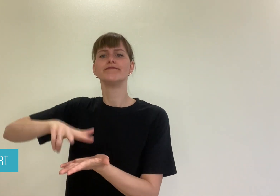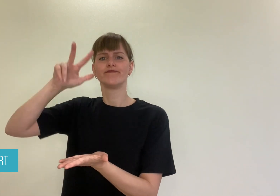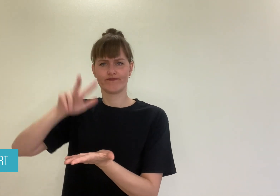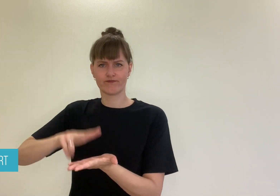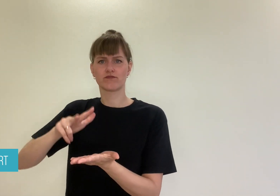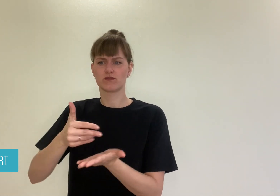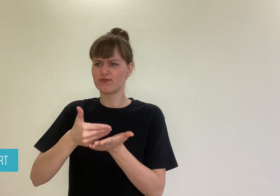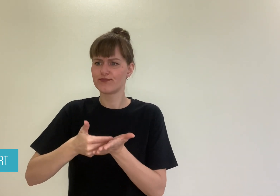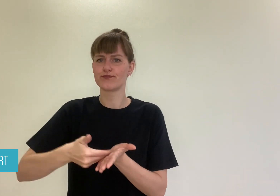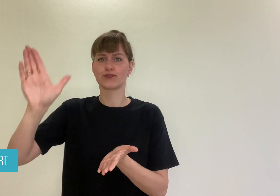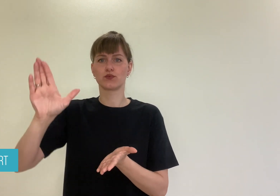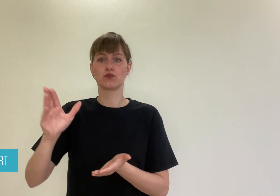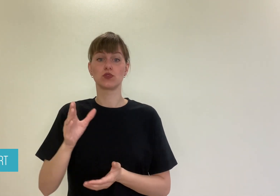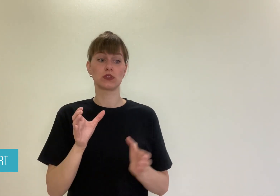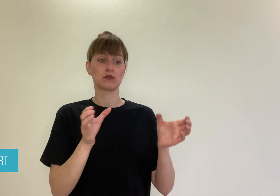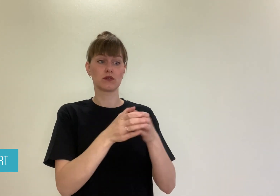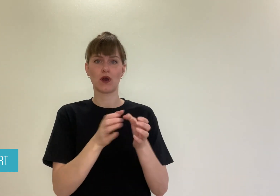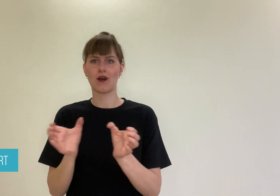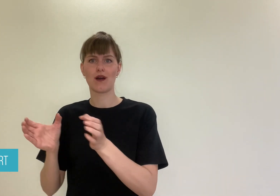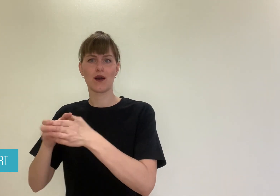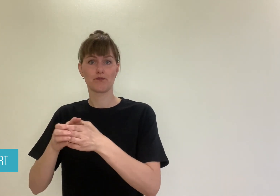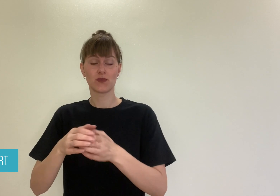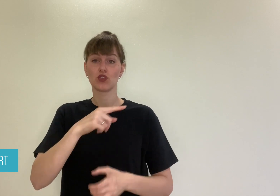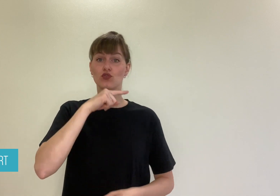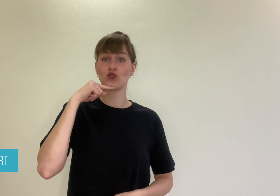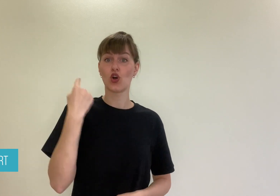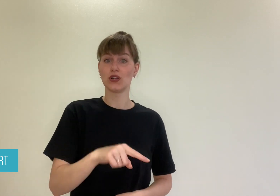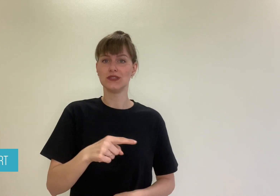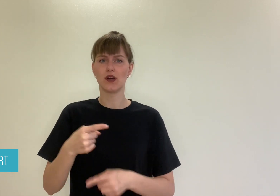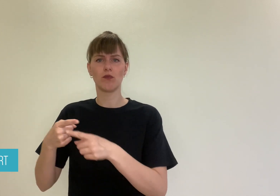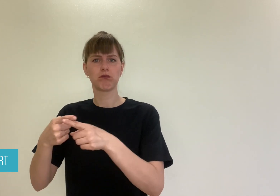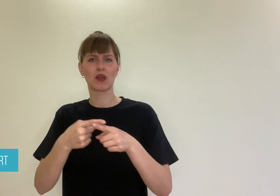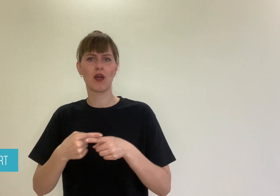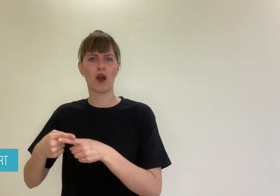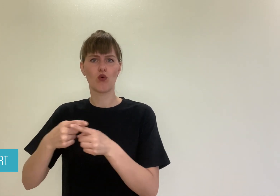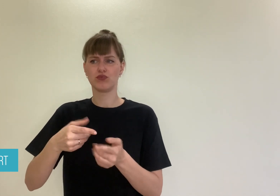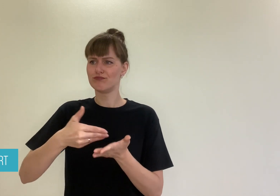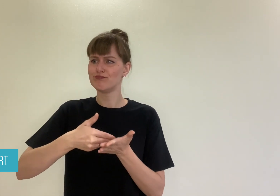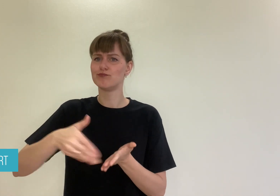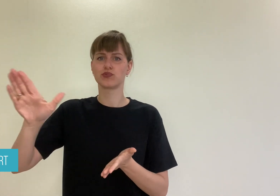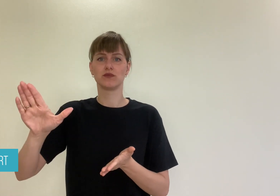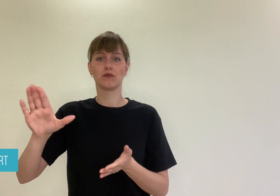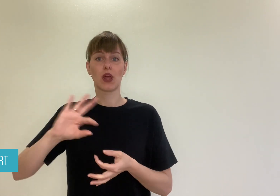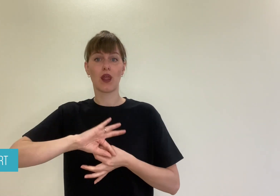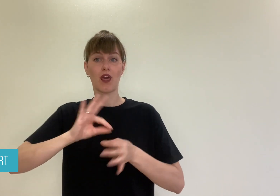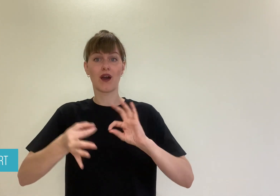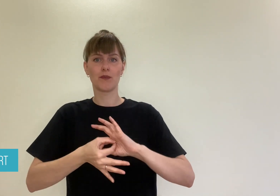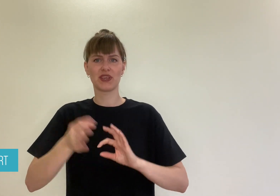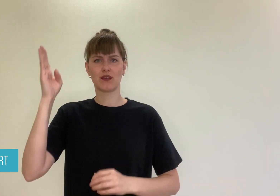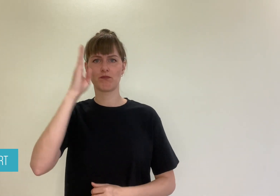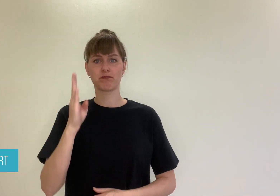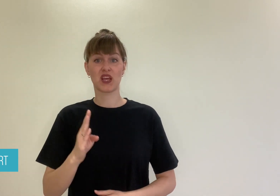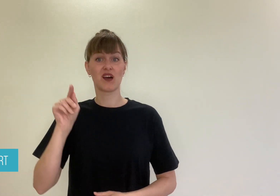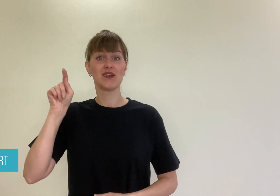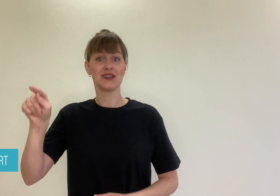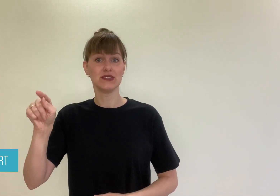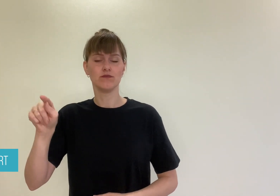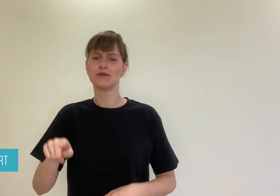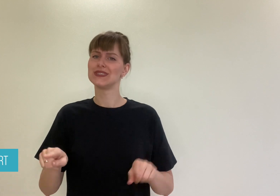the national teams of Russia and Belarus from participating in the Deaflympics in Brazil.